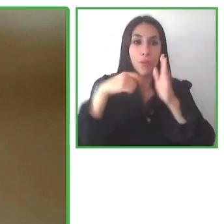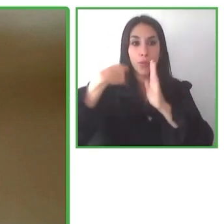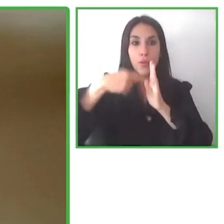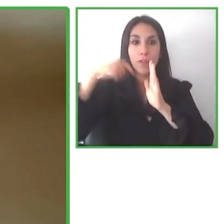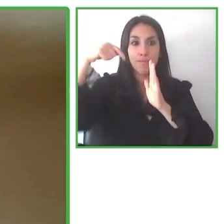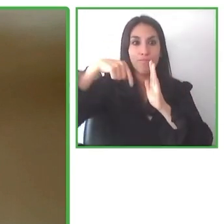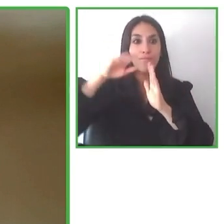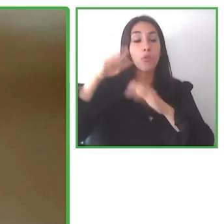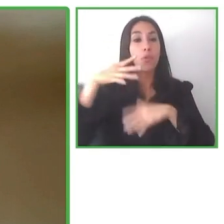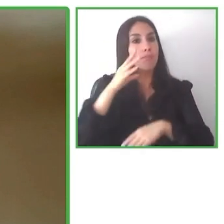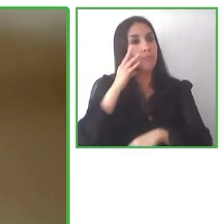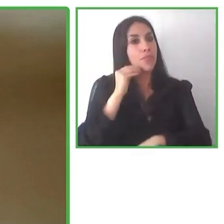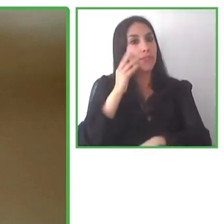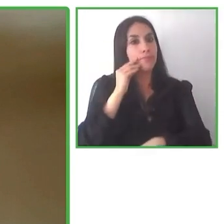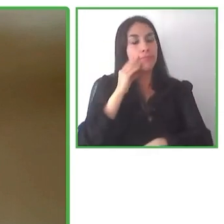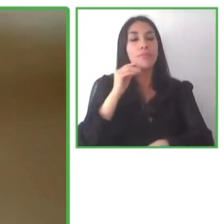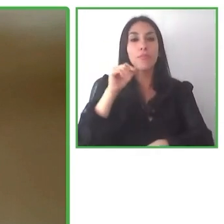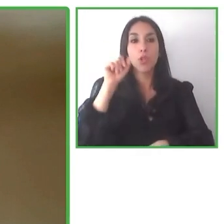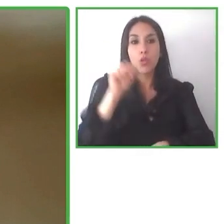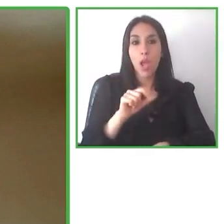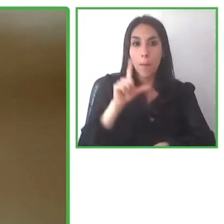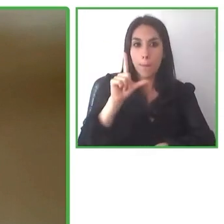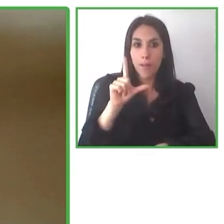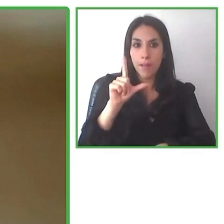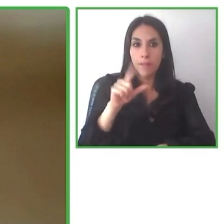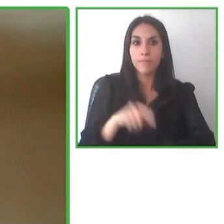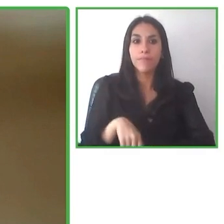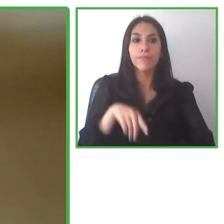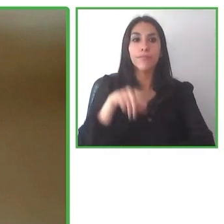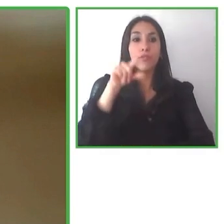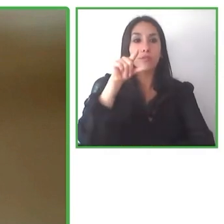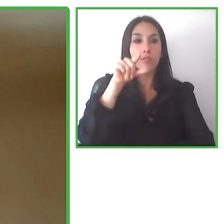managing this project, LatinAmerica for All, whereas they began with trips